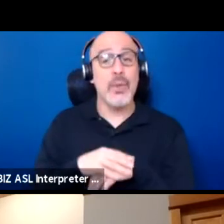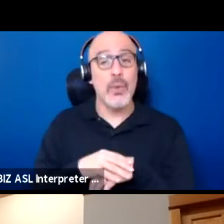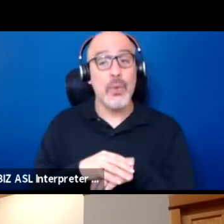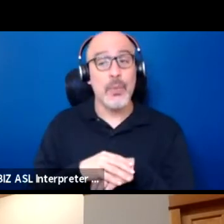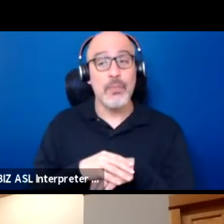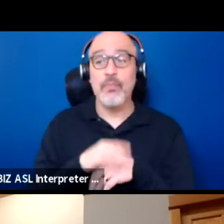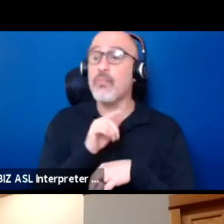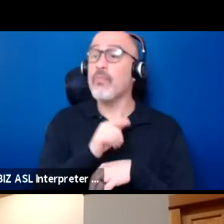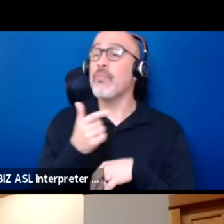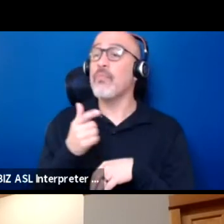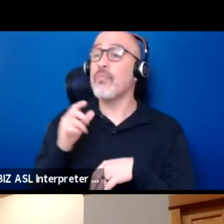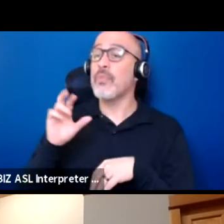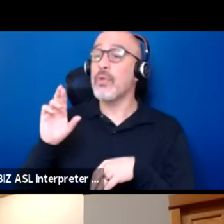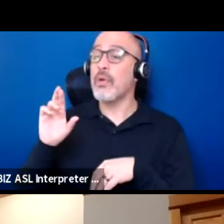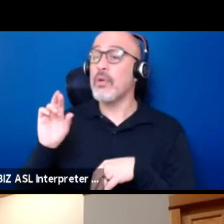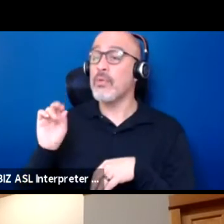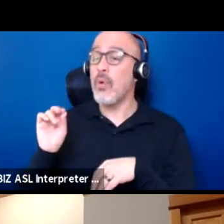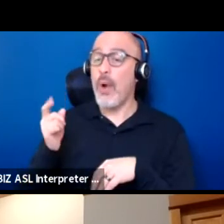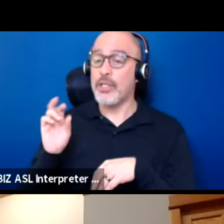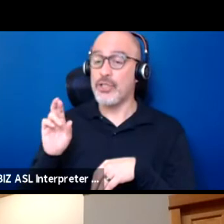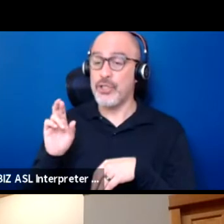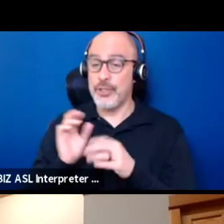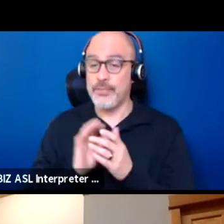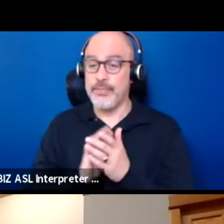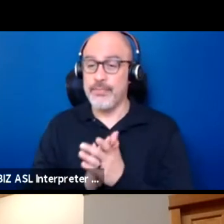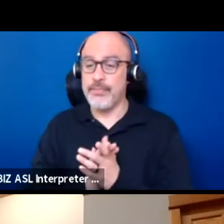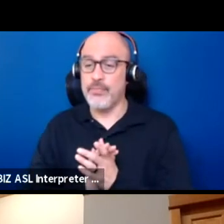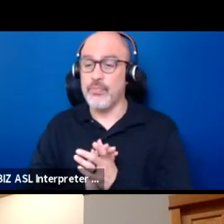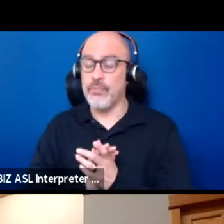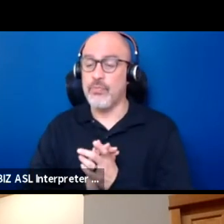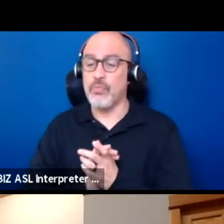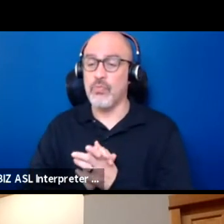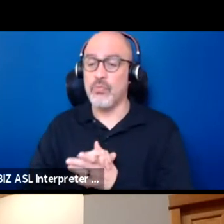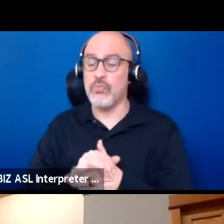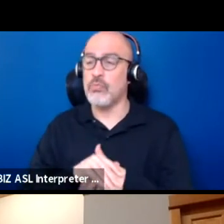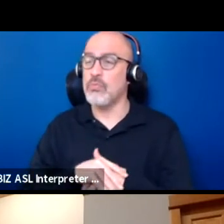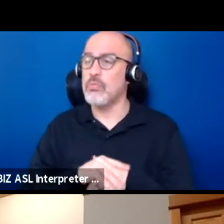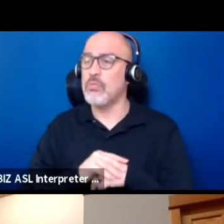Roger, you want to introduce yourself? Sure.